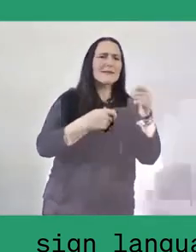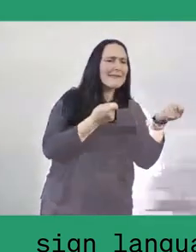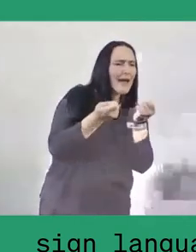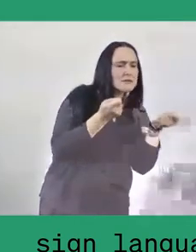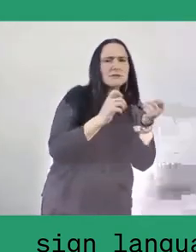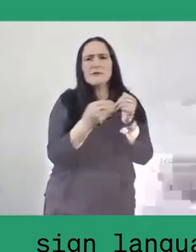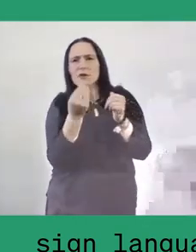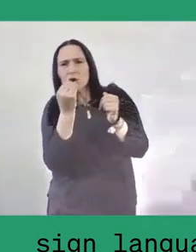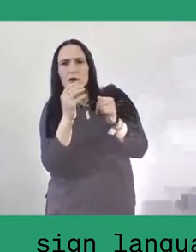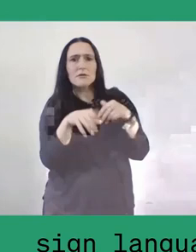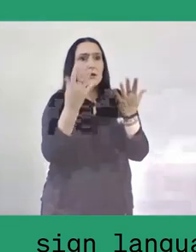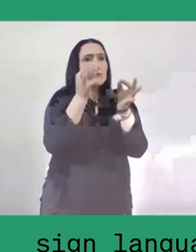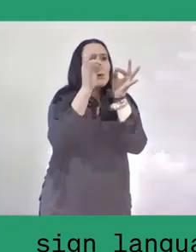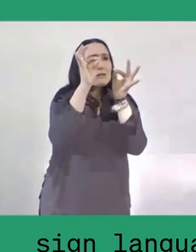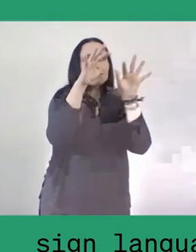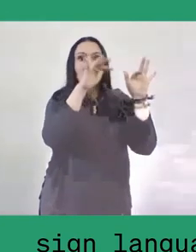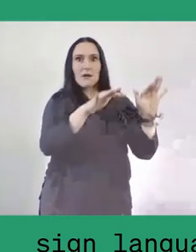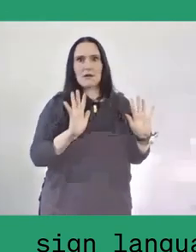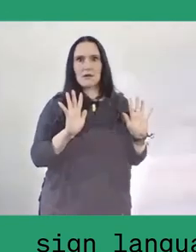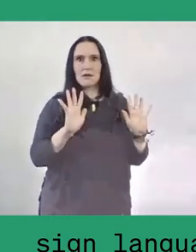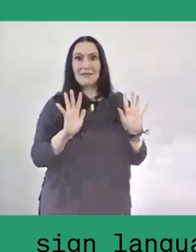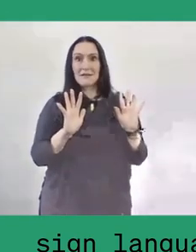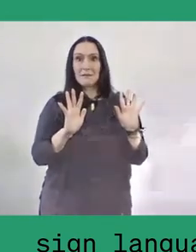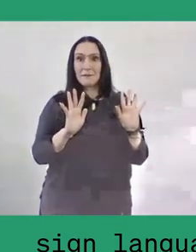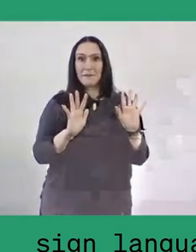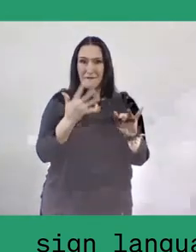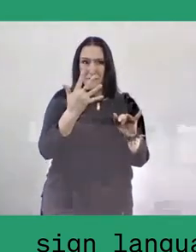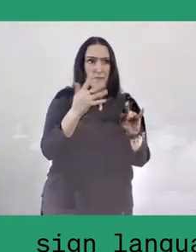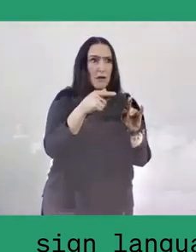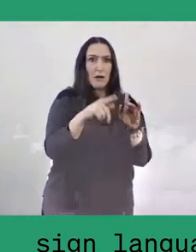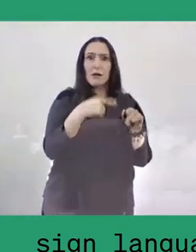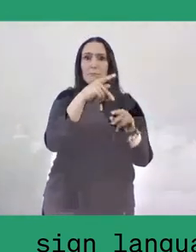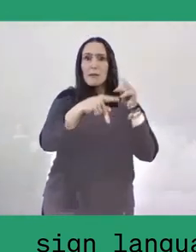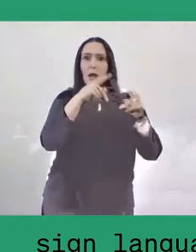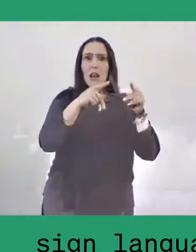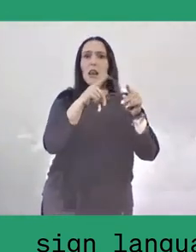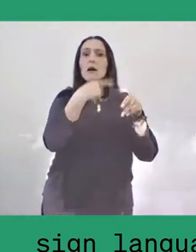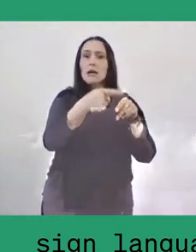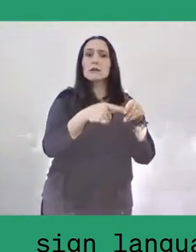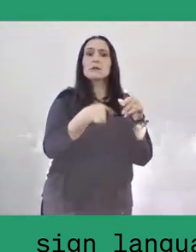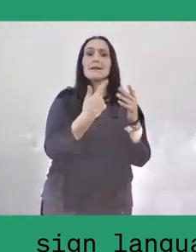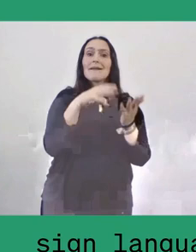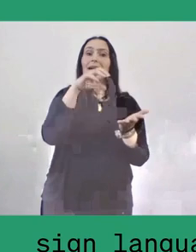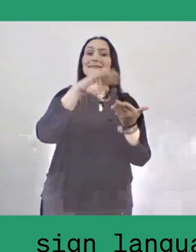The festival finally put the village on the city map. Thus the branding of the kampung identity